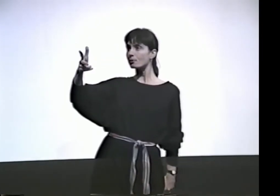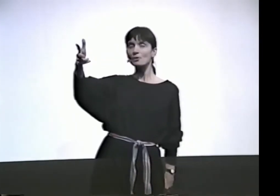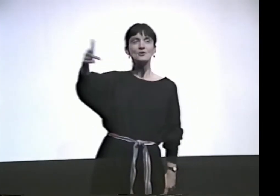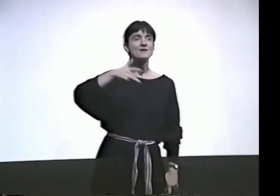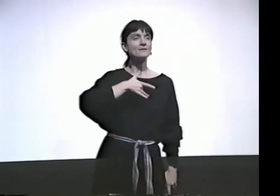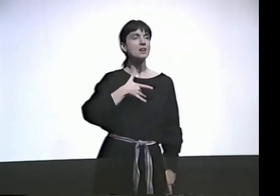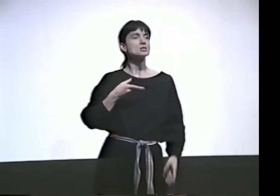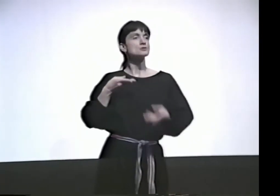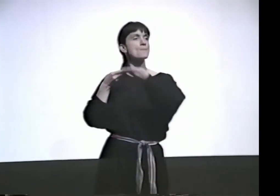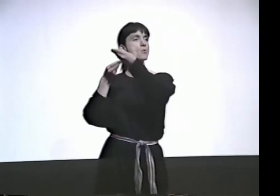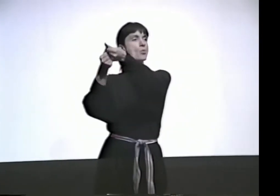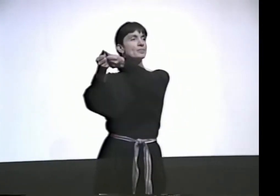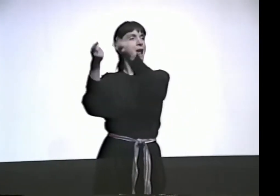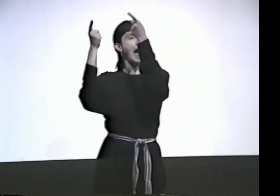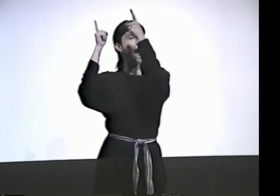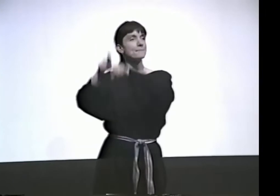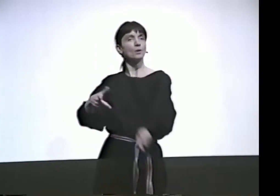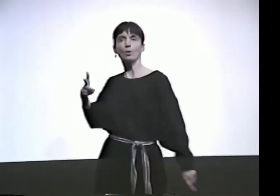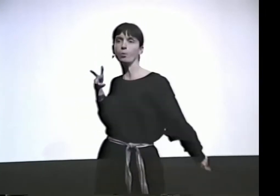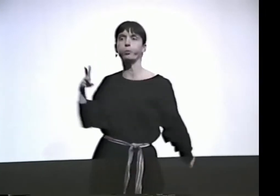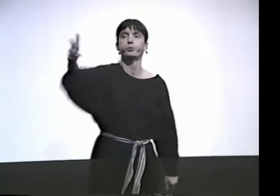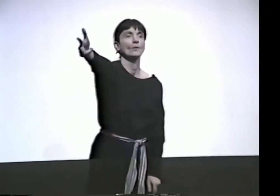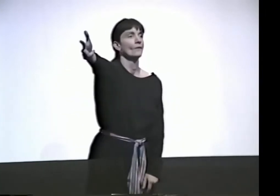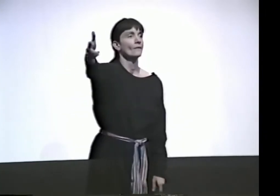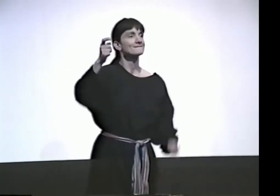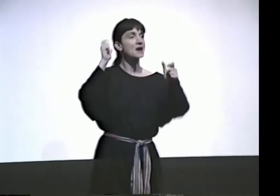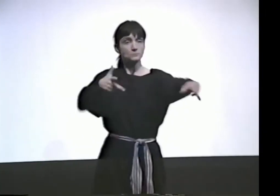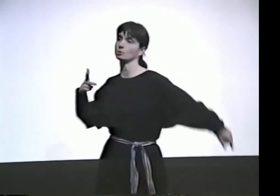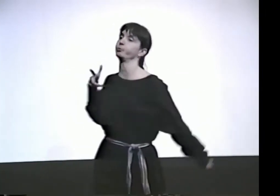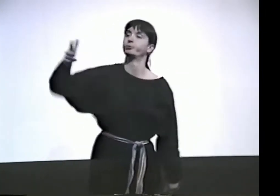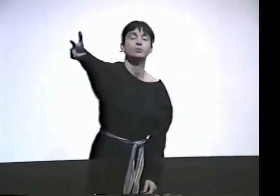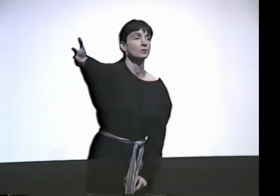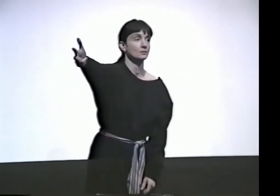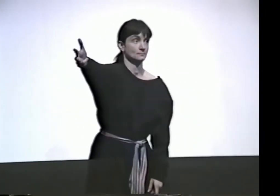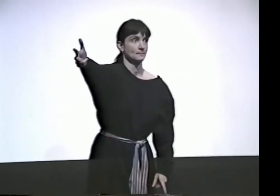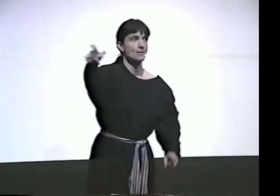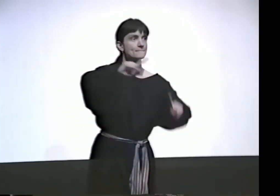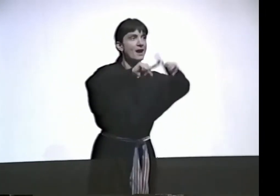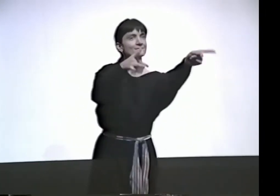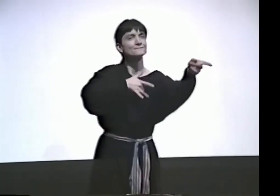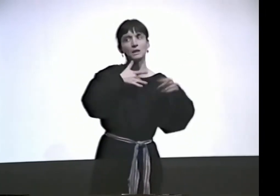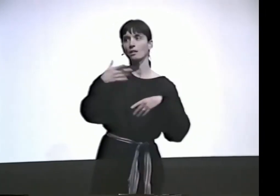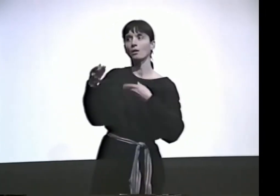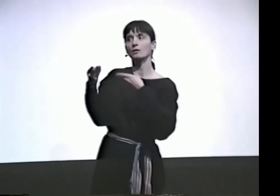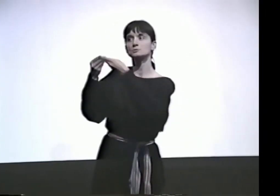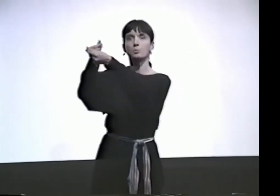THE CAR PULLS UP. I WANT THAT TO BE SMOOTH AND FAST, SO I DO IT FAST,